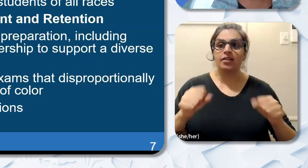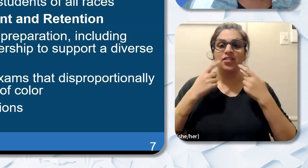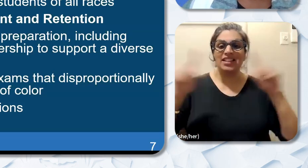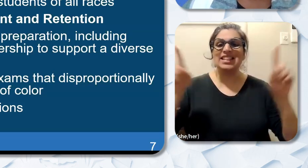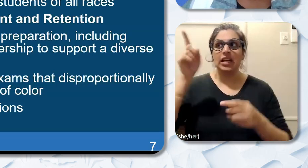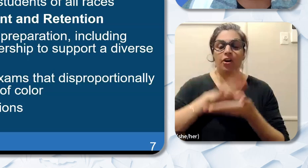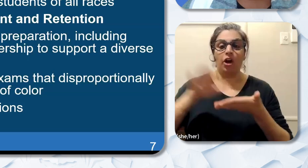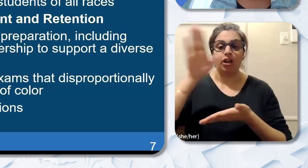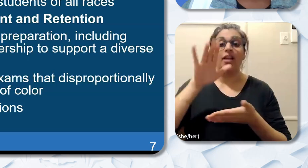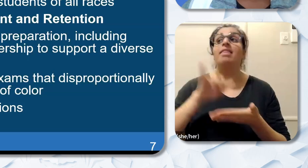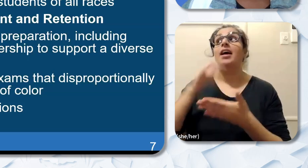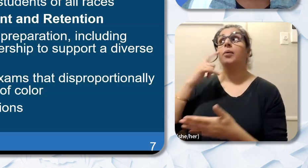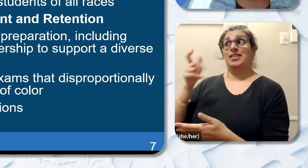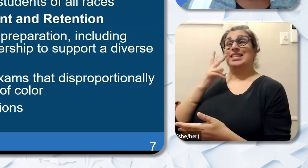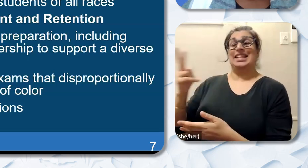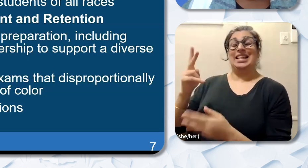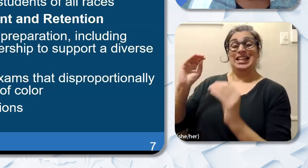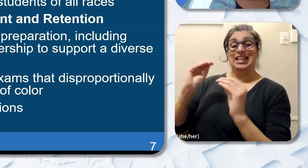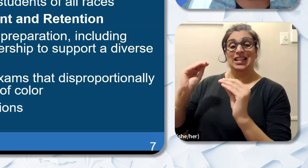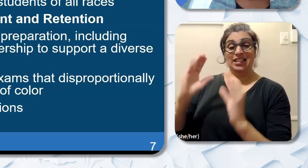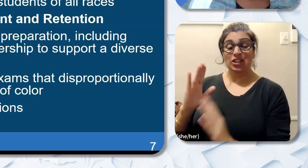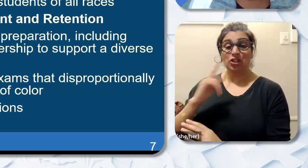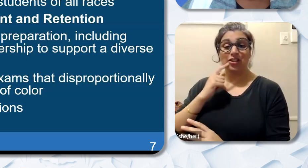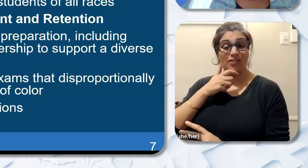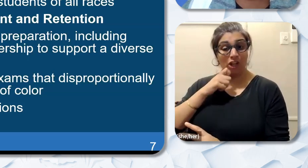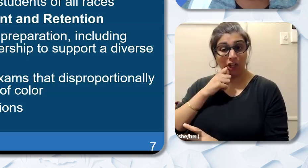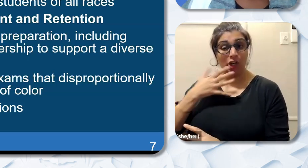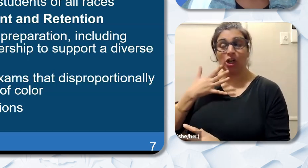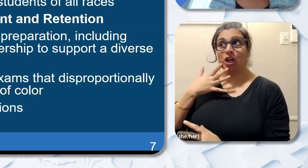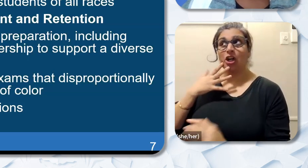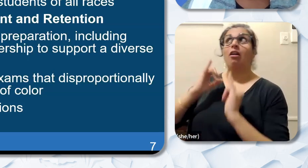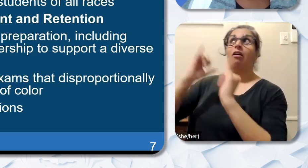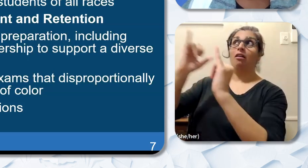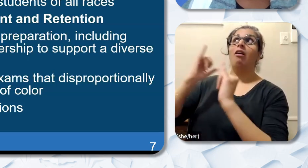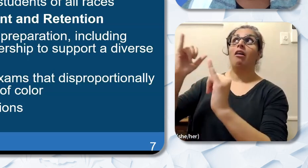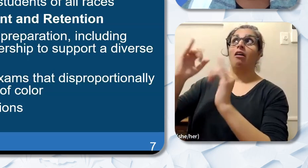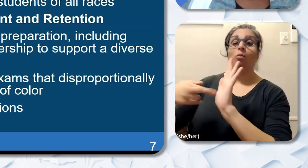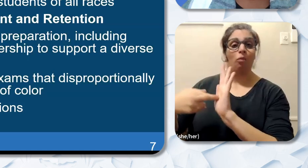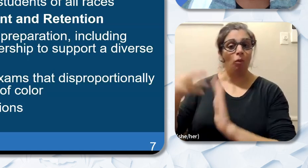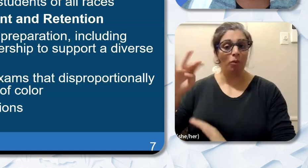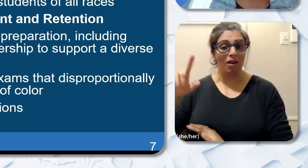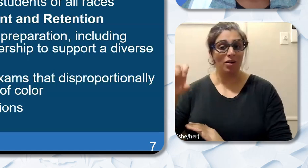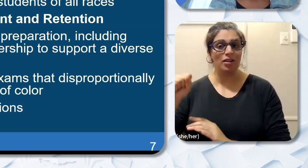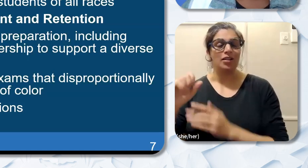serve as role models and support their attachment or students attachment to school and learning. An